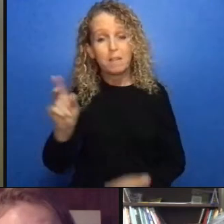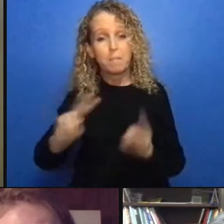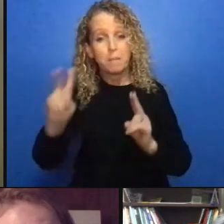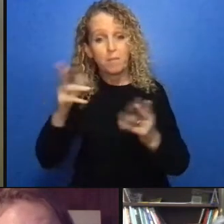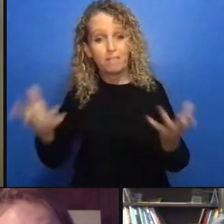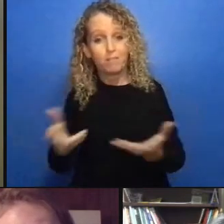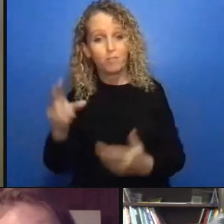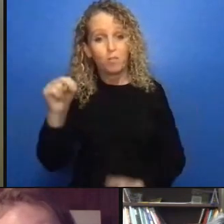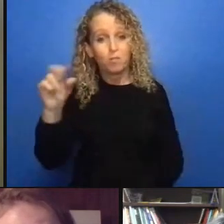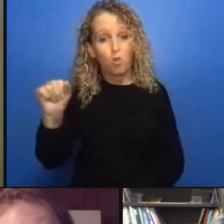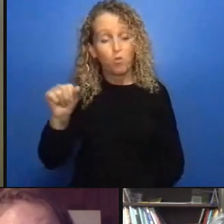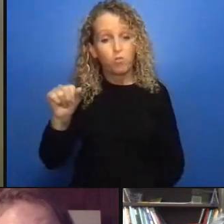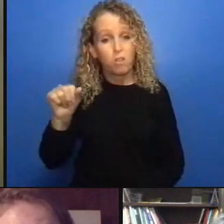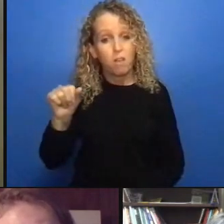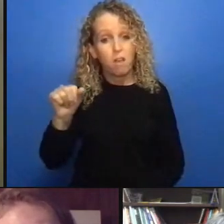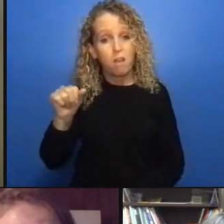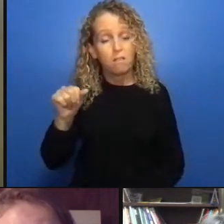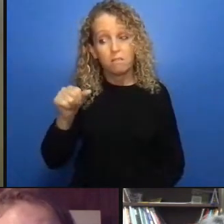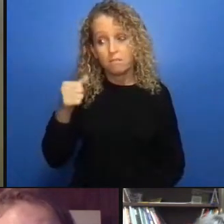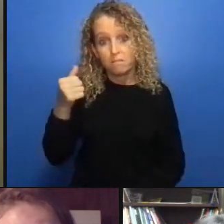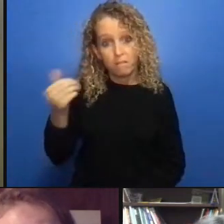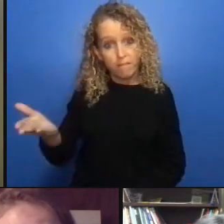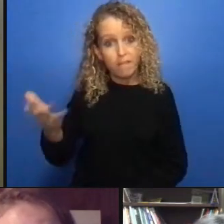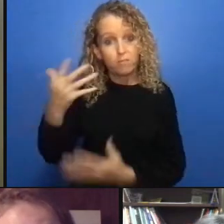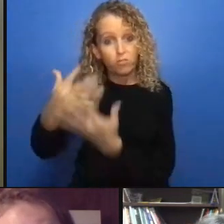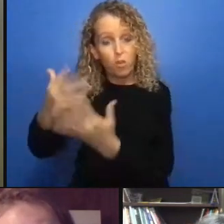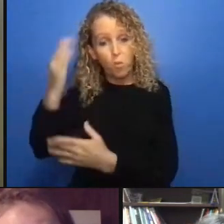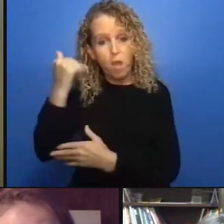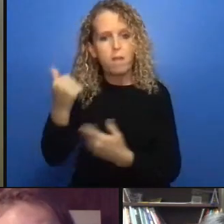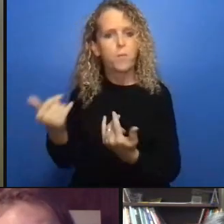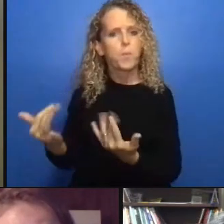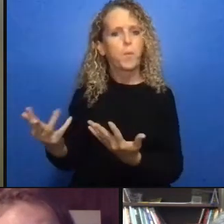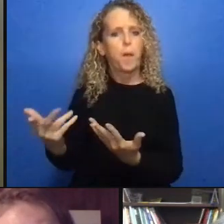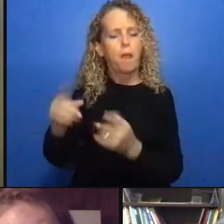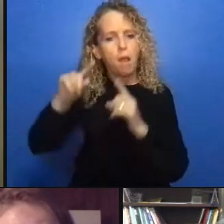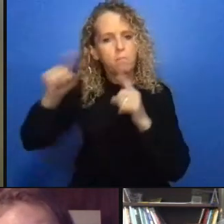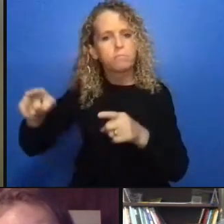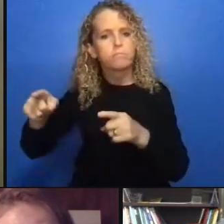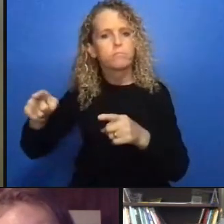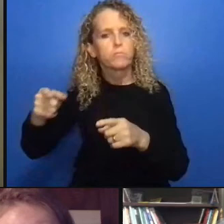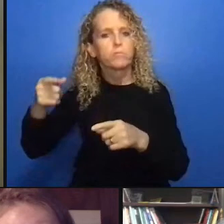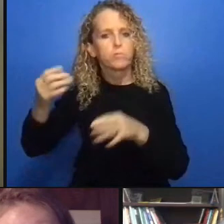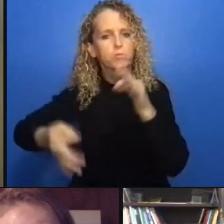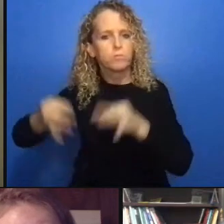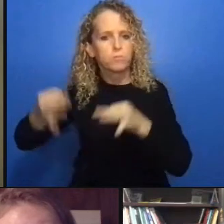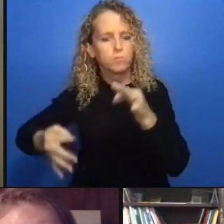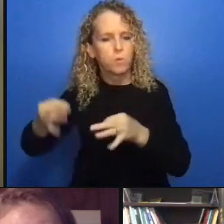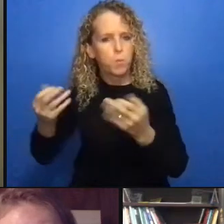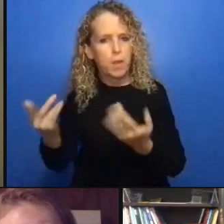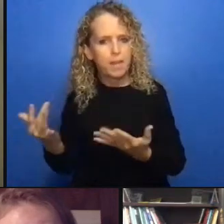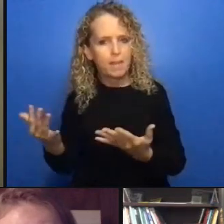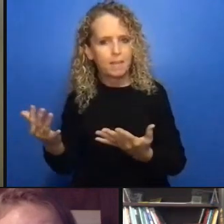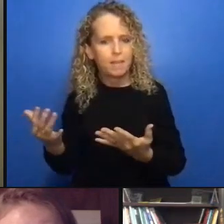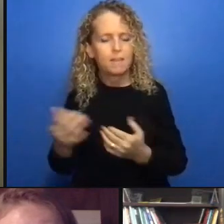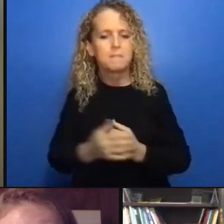and it starts with decriminalization so it starts with decriminalizing behaviors that